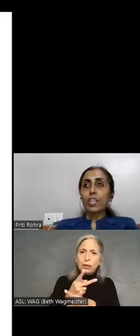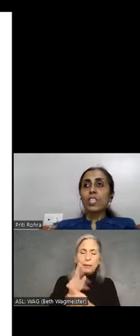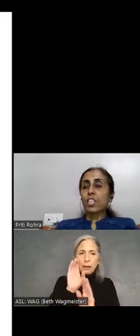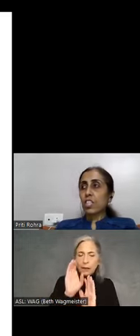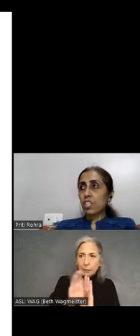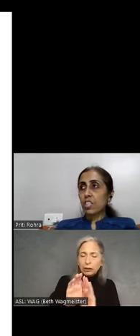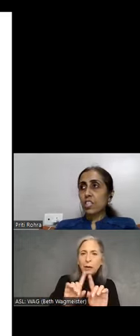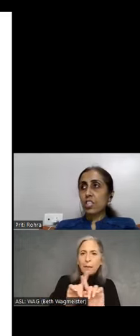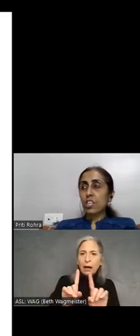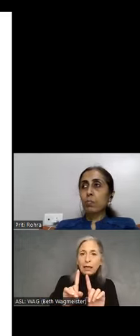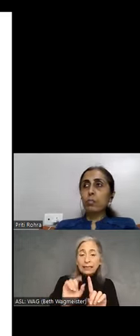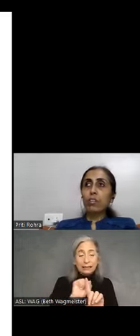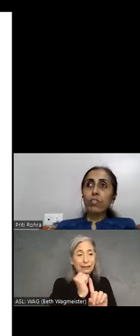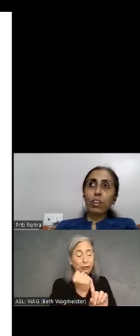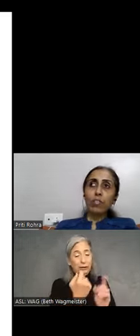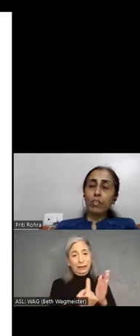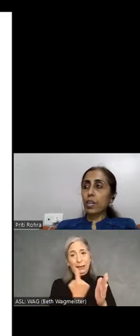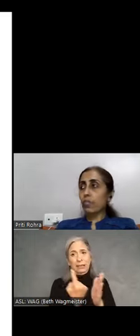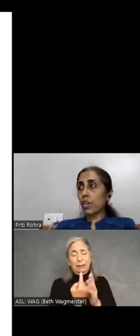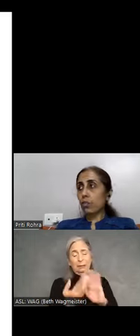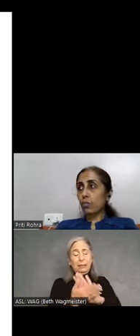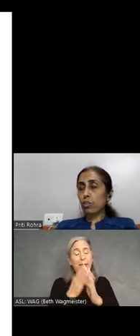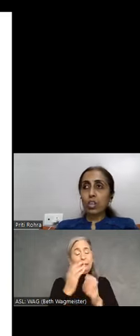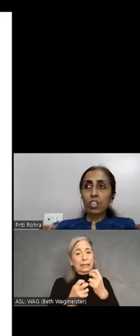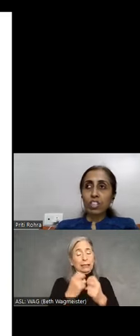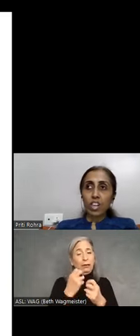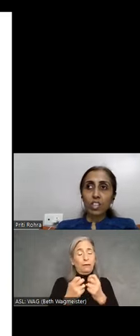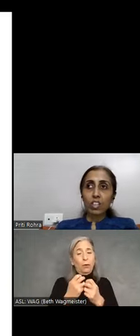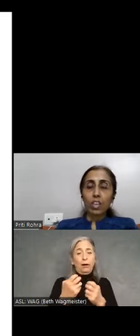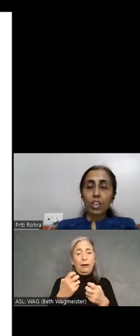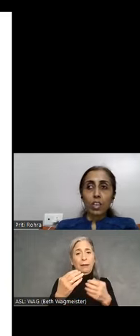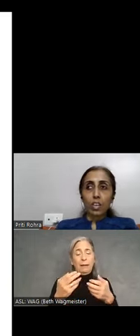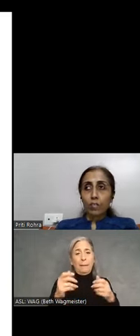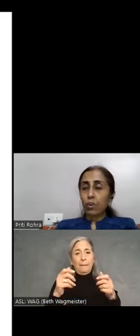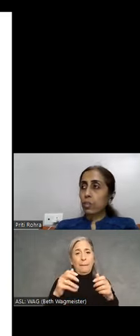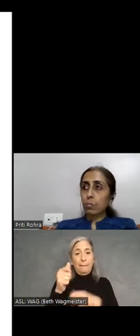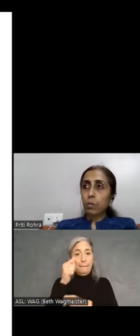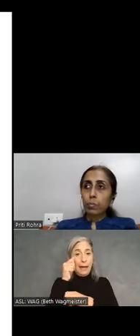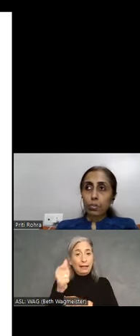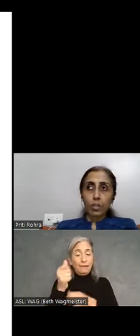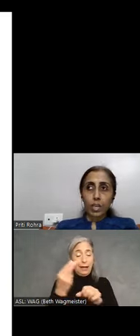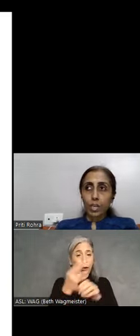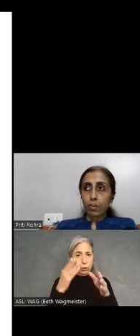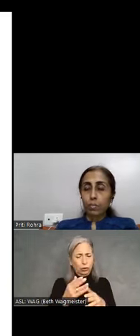such cases it becomes difficult for magnify users to understand what is the purpose of that icon.